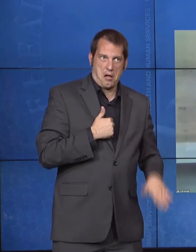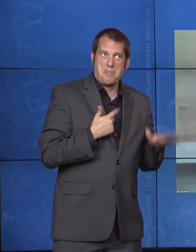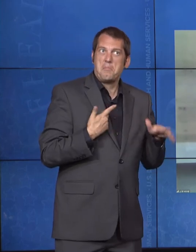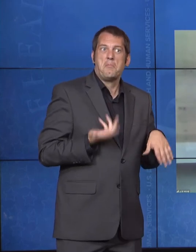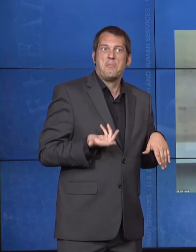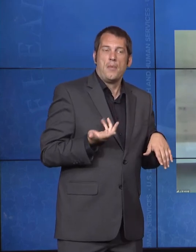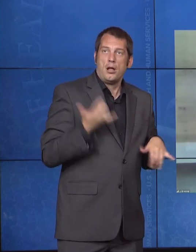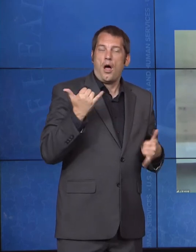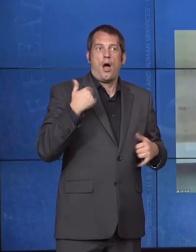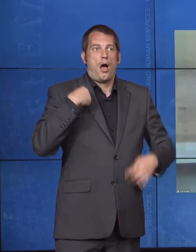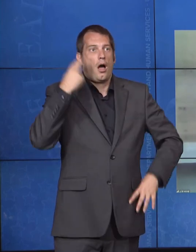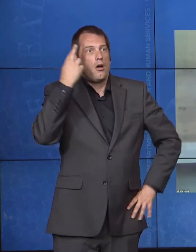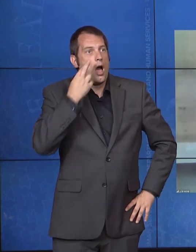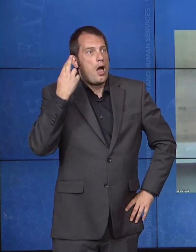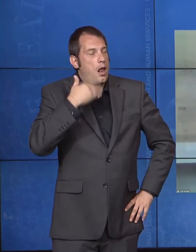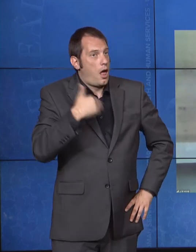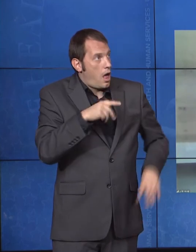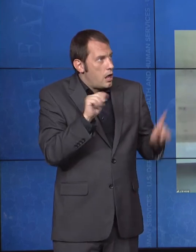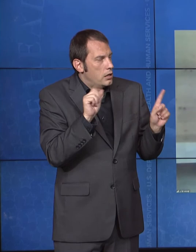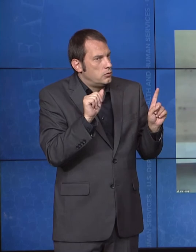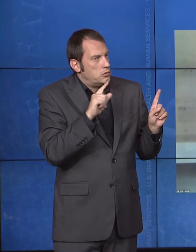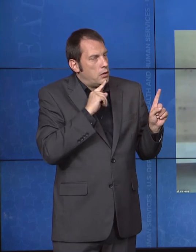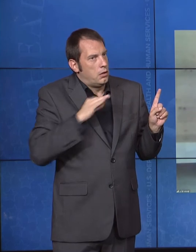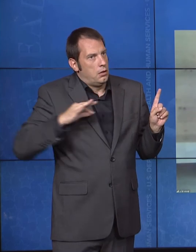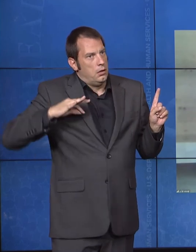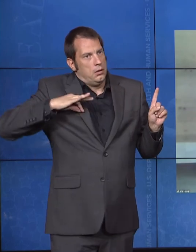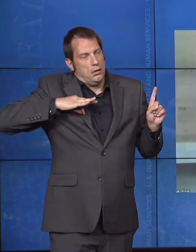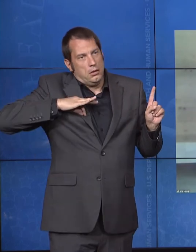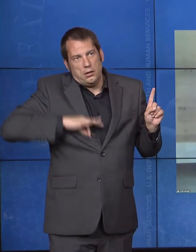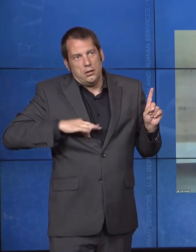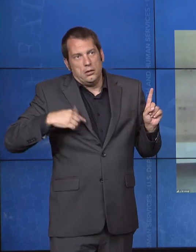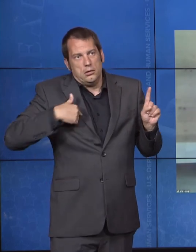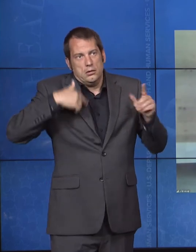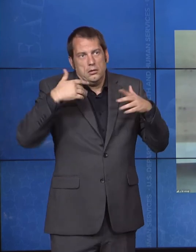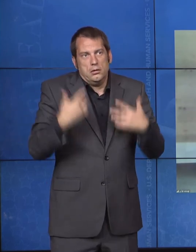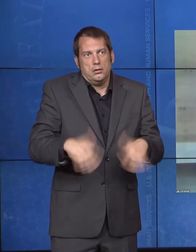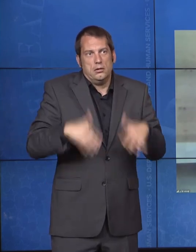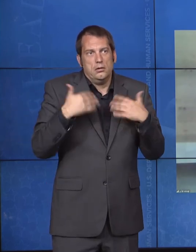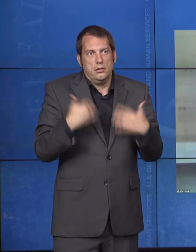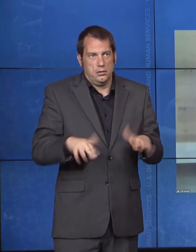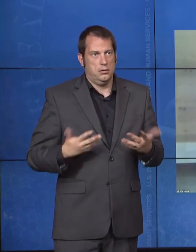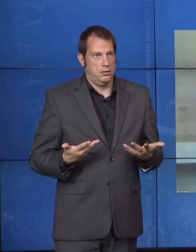the ADA signing was, those things that I took for granted as an most children do. They were